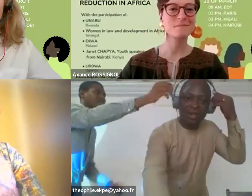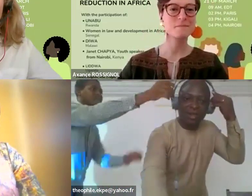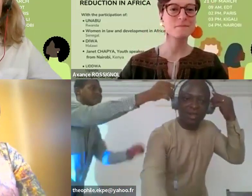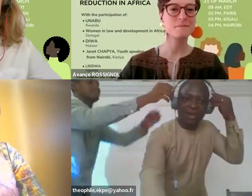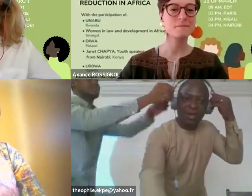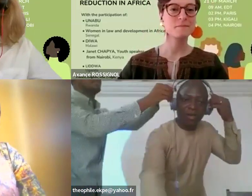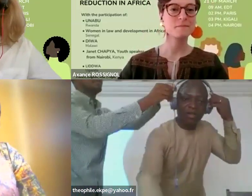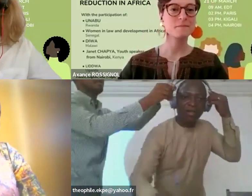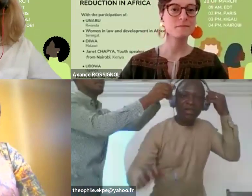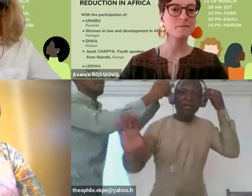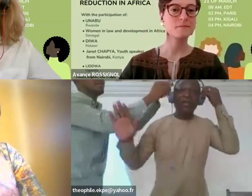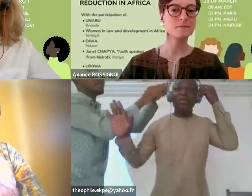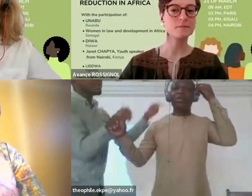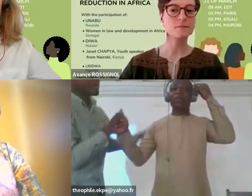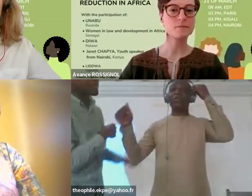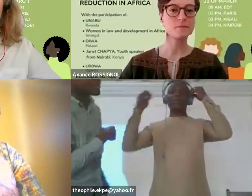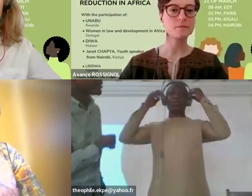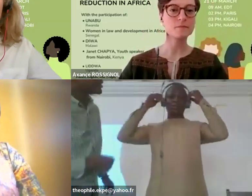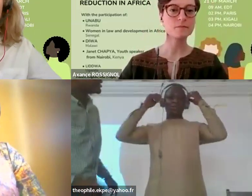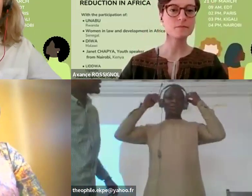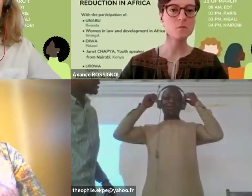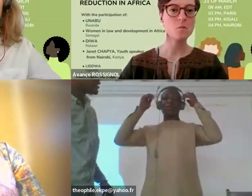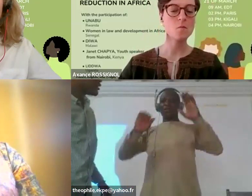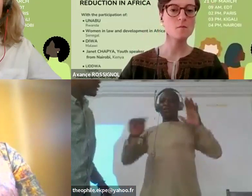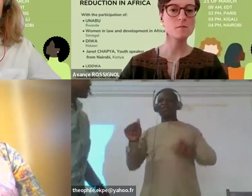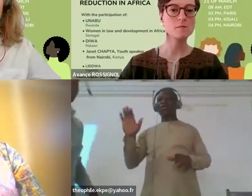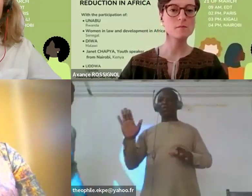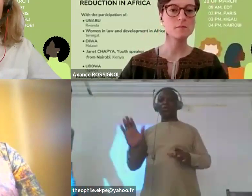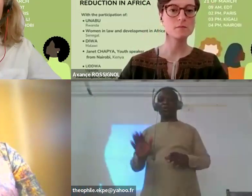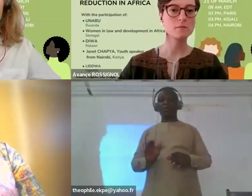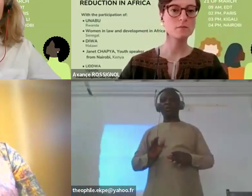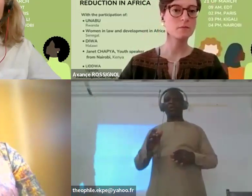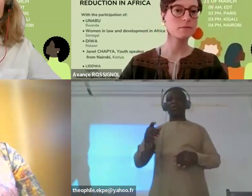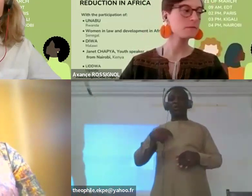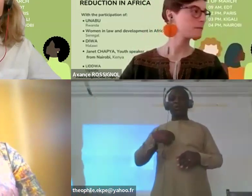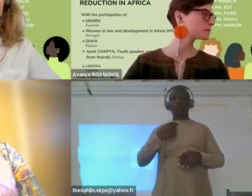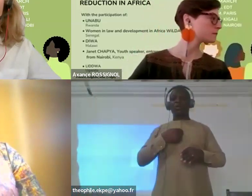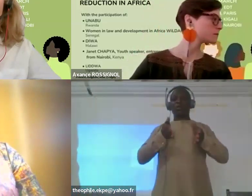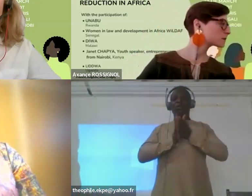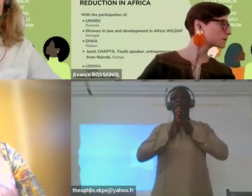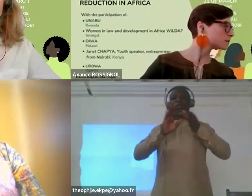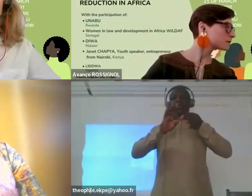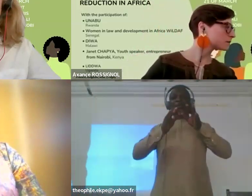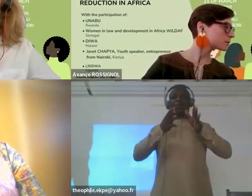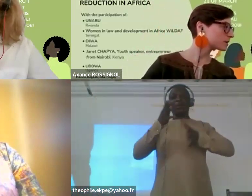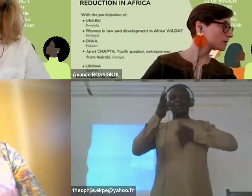So we have the Sign interpreter